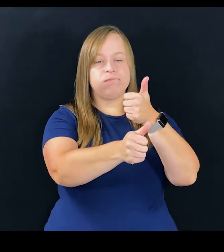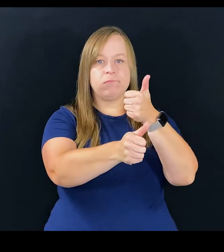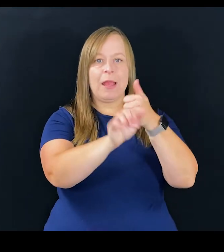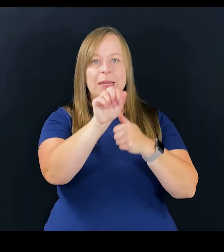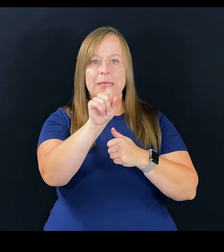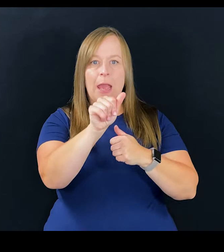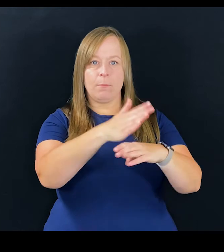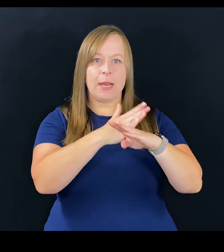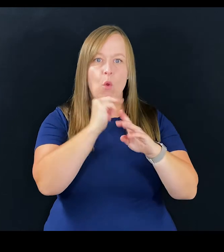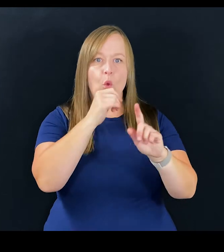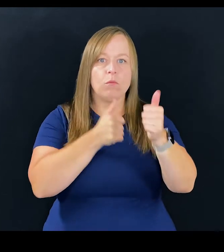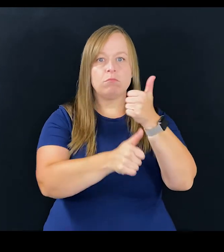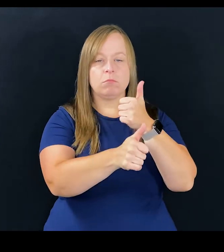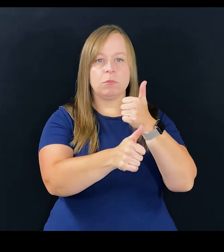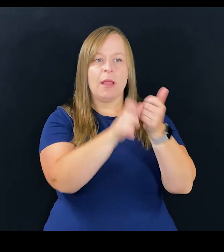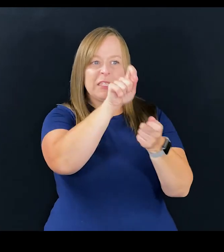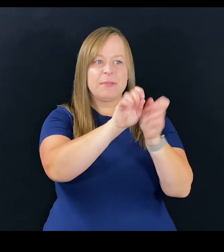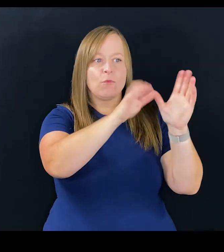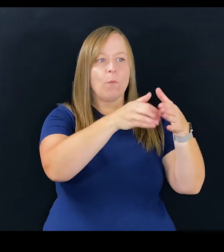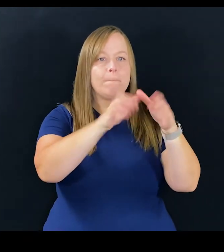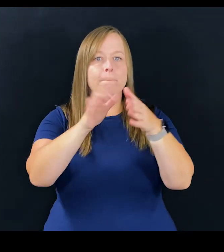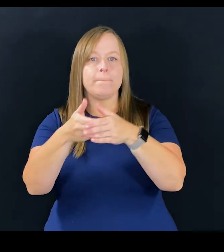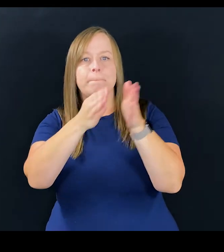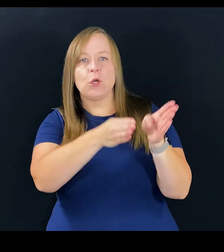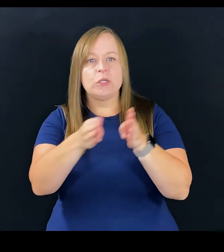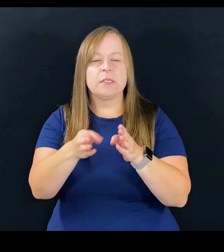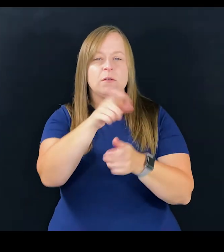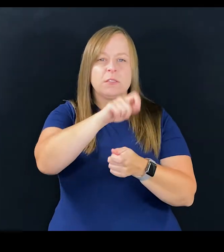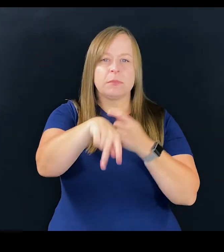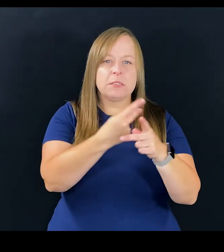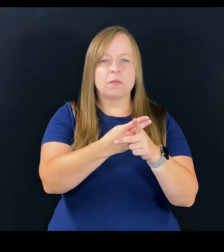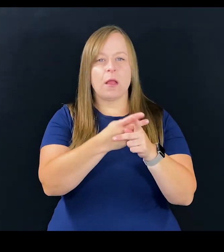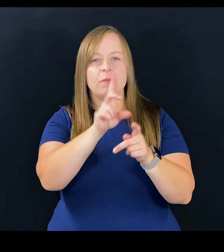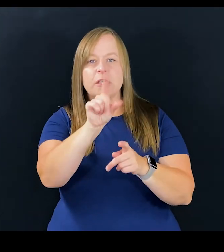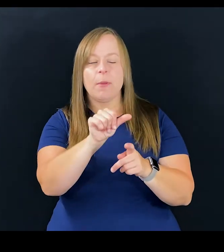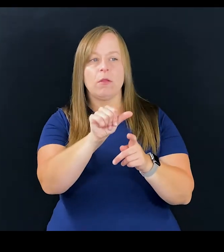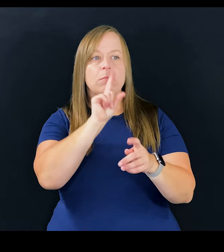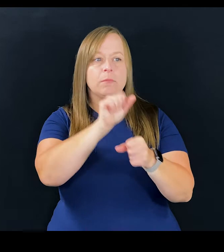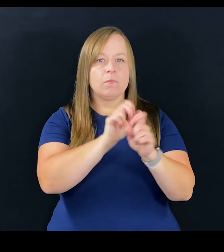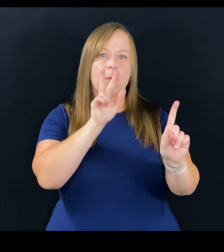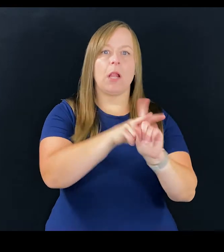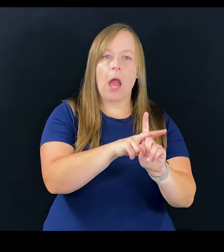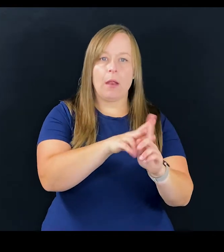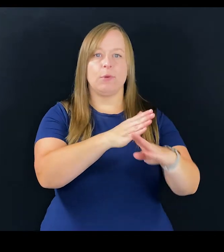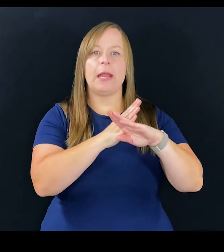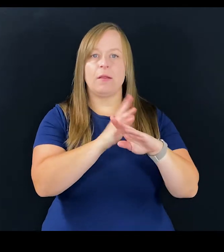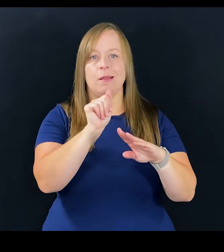by the ADA and whether a particular person with a particular disability was actually protected